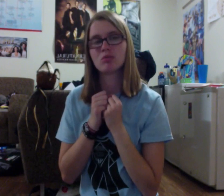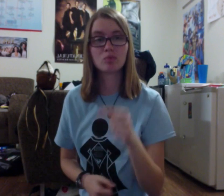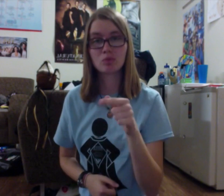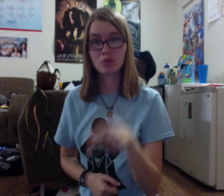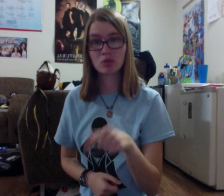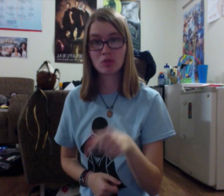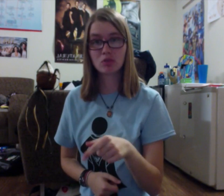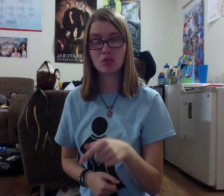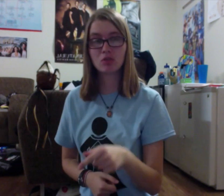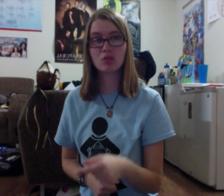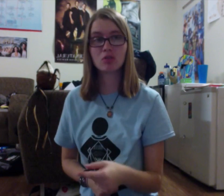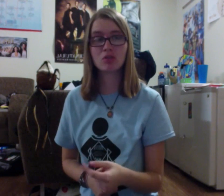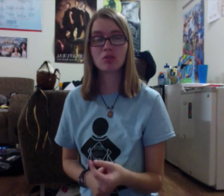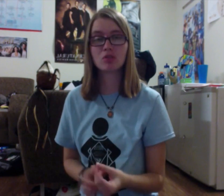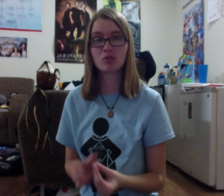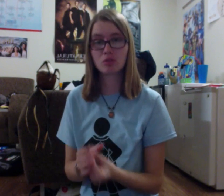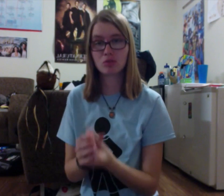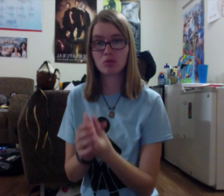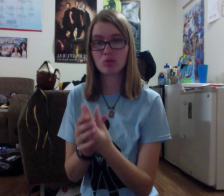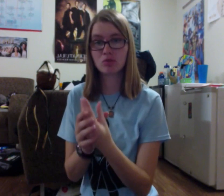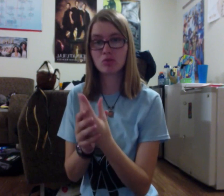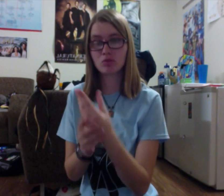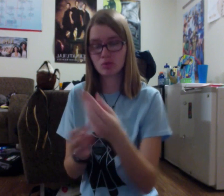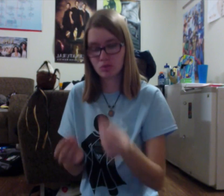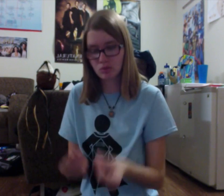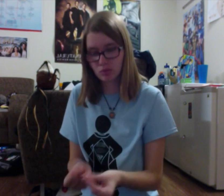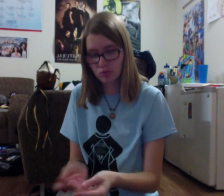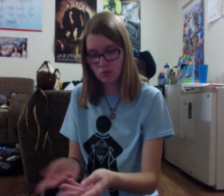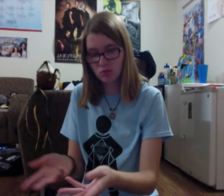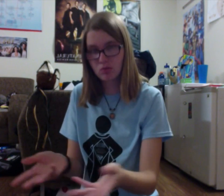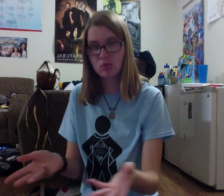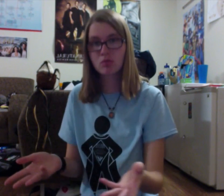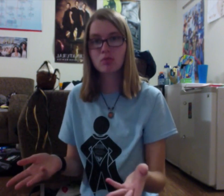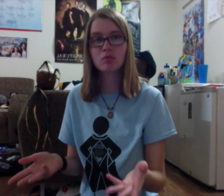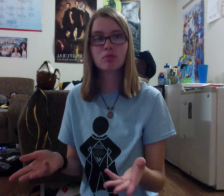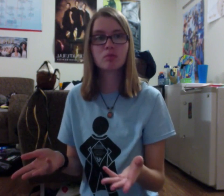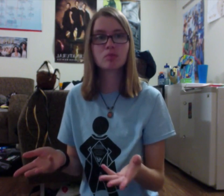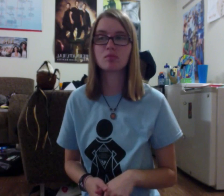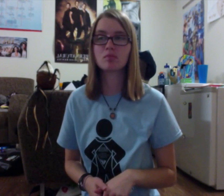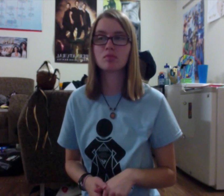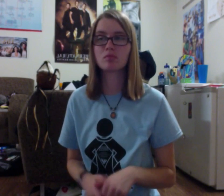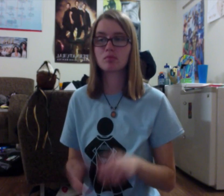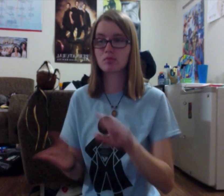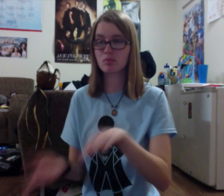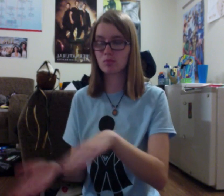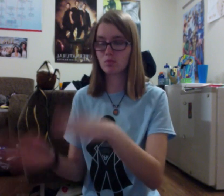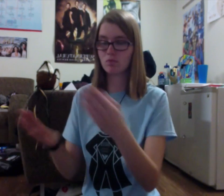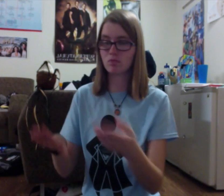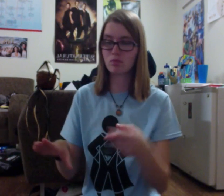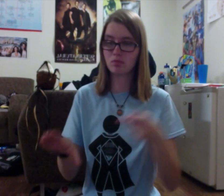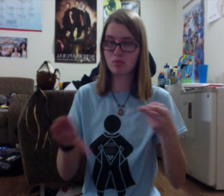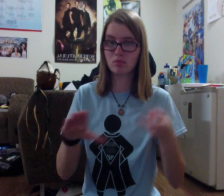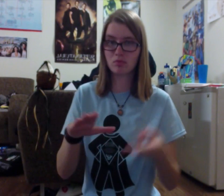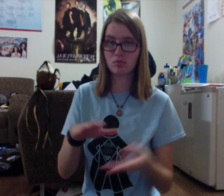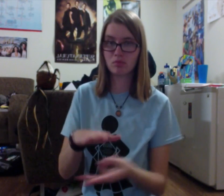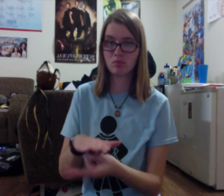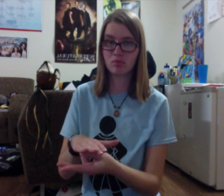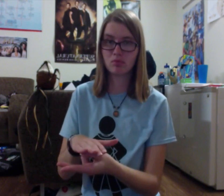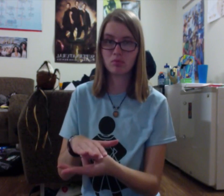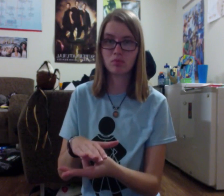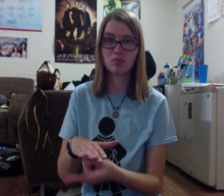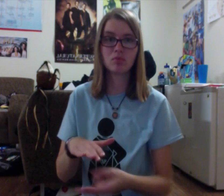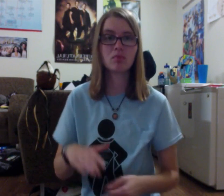The is where we plant our seeds and bury our dead.